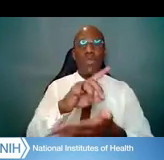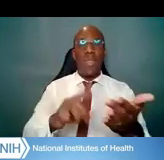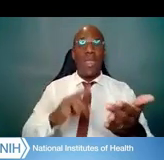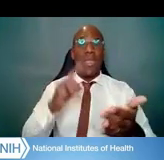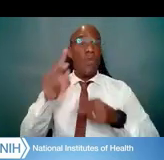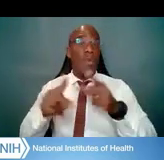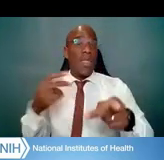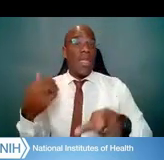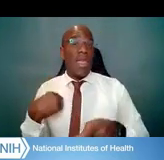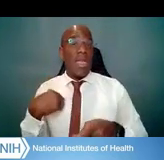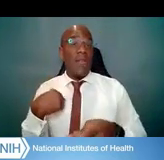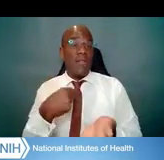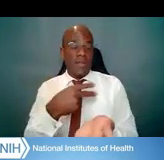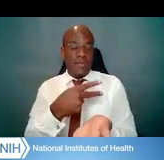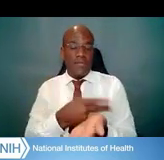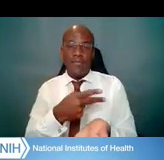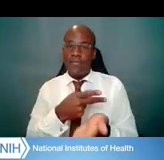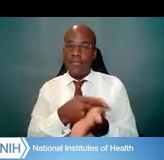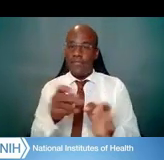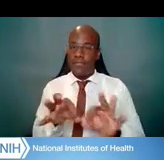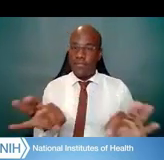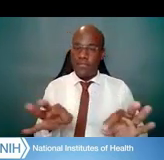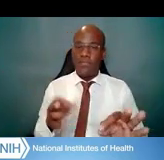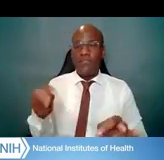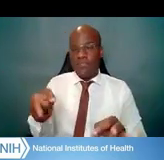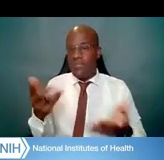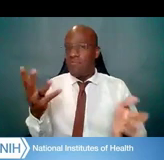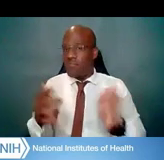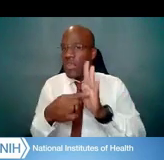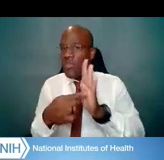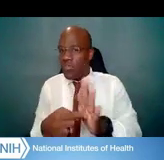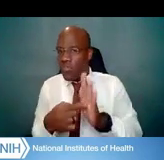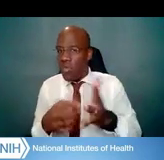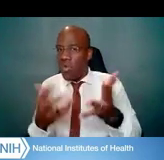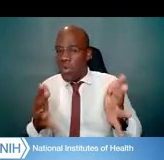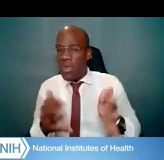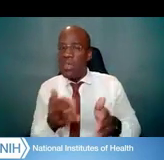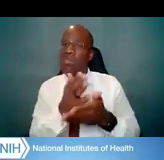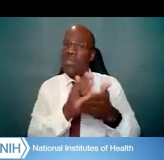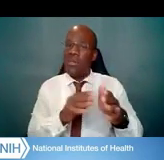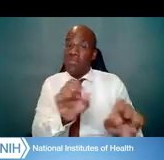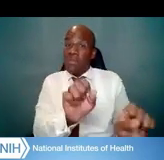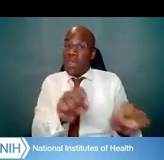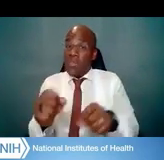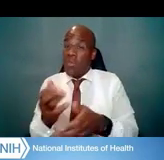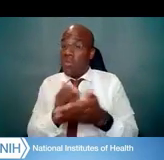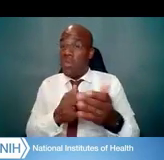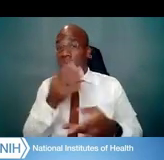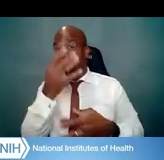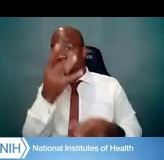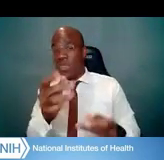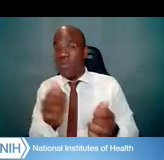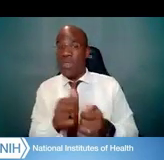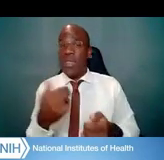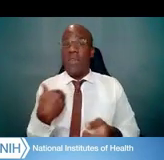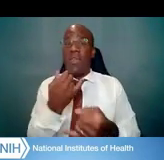who have demonstrated some potential or some interest in having an independent research career award,